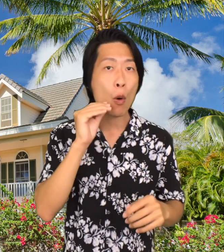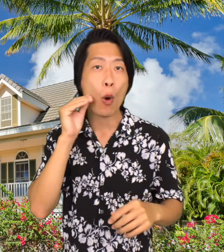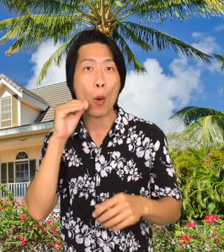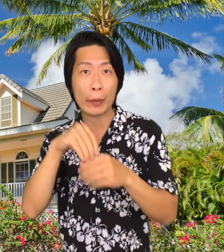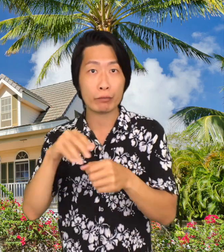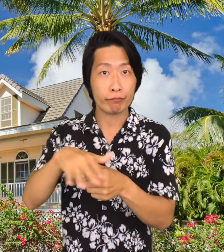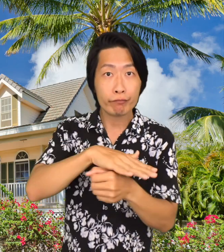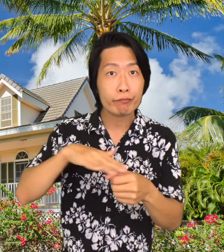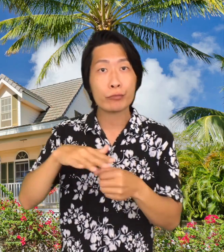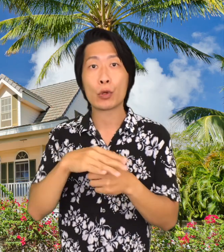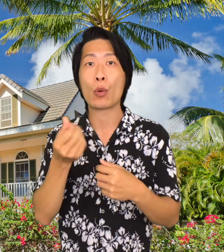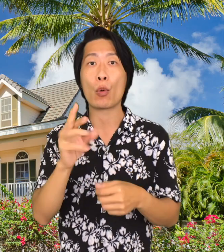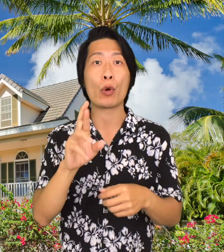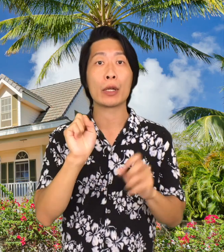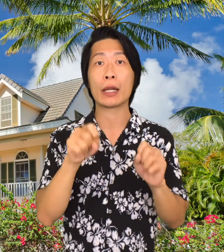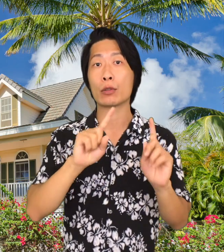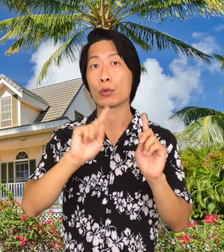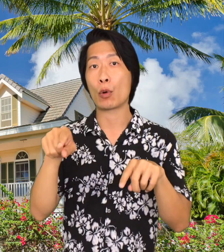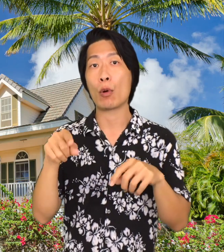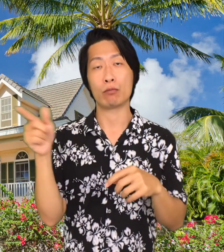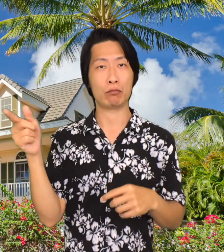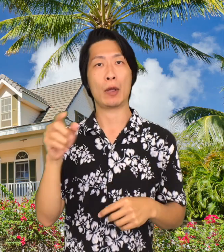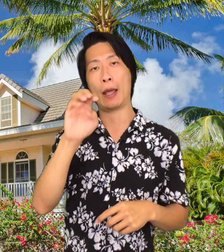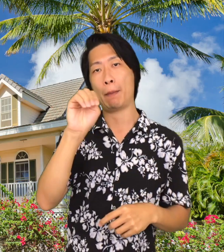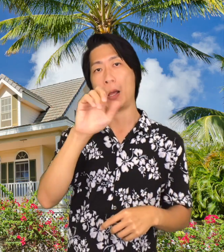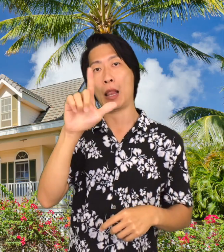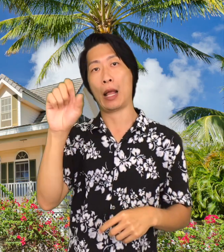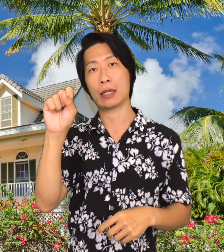homes in your neighborhood or you can go to a local, multiple